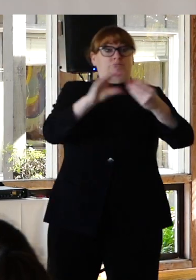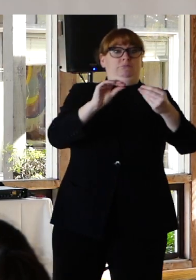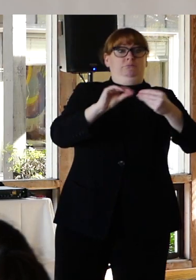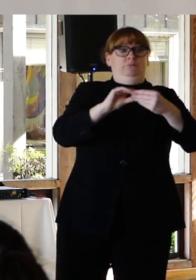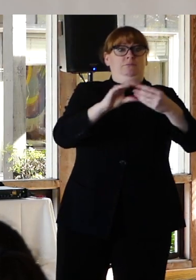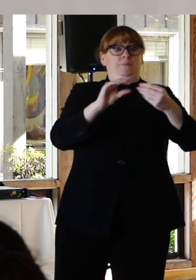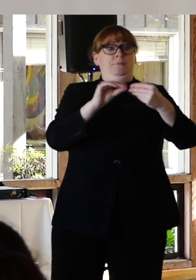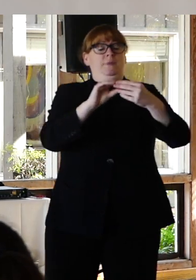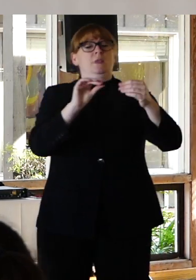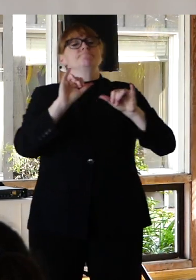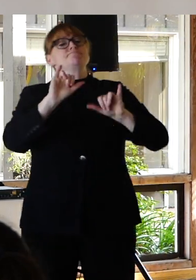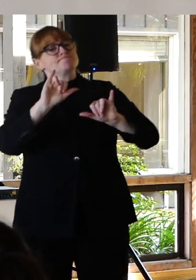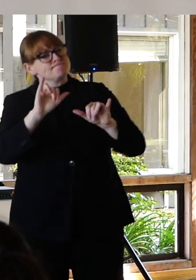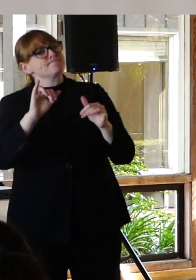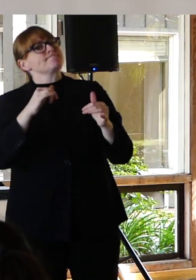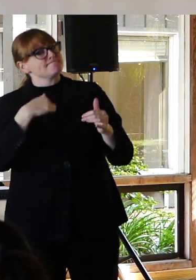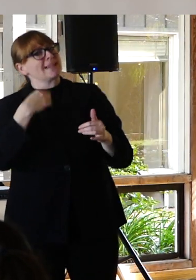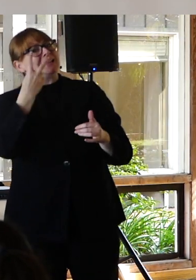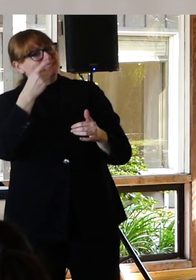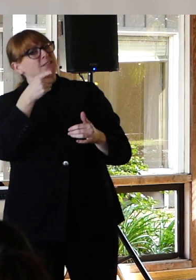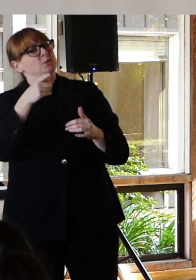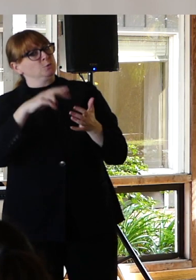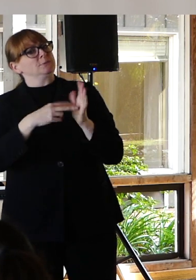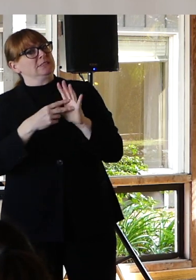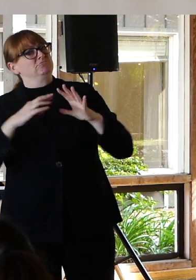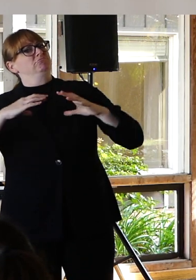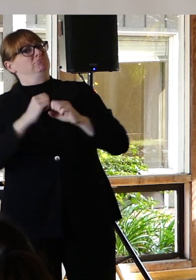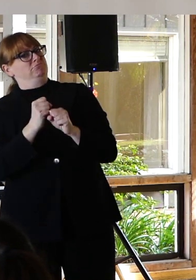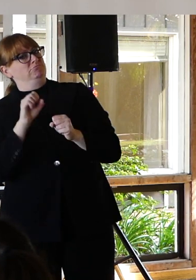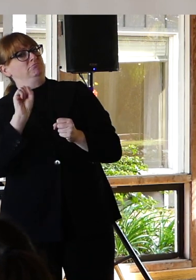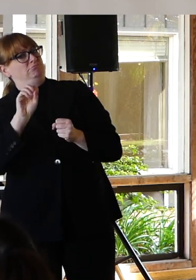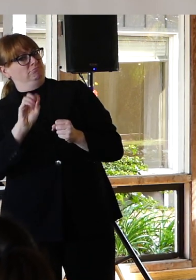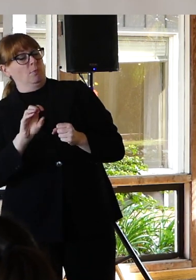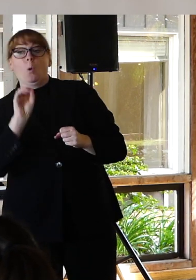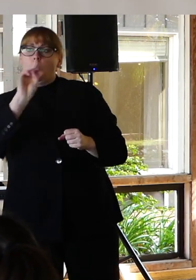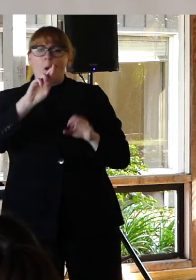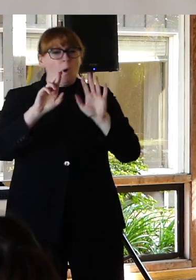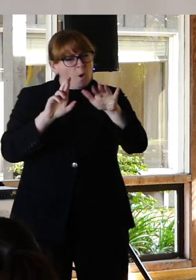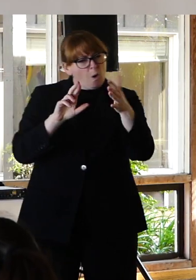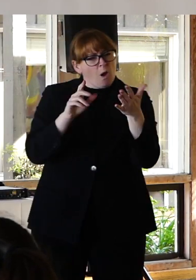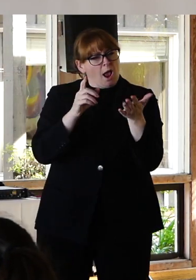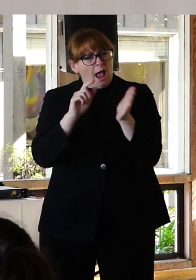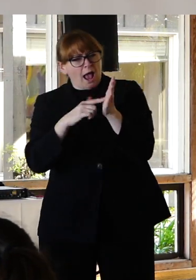Ask clarifying questions on their feelings. So a statement like, I feel so worthless.